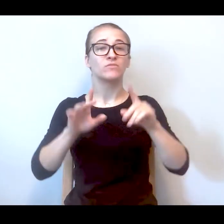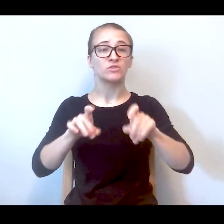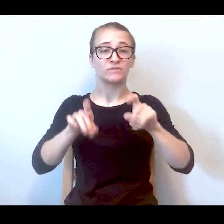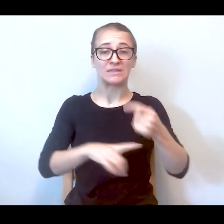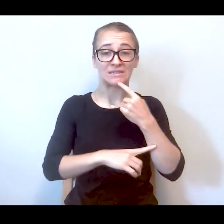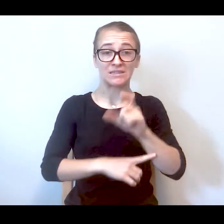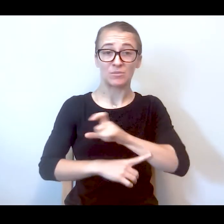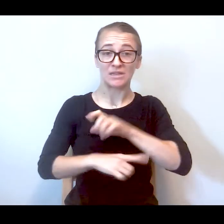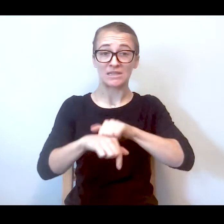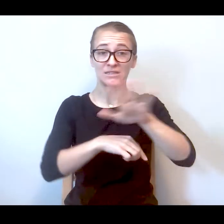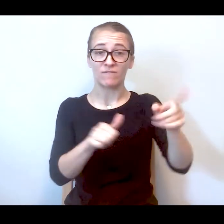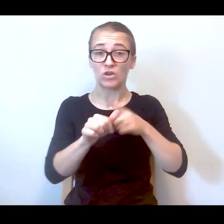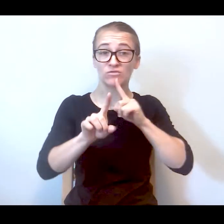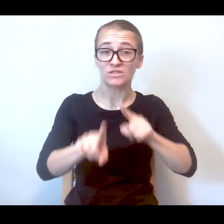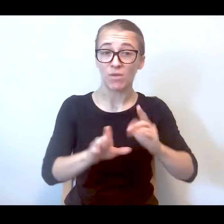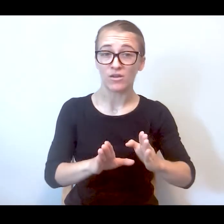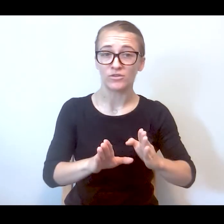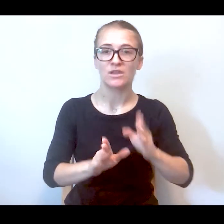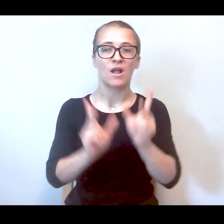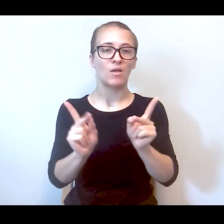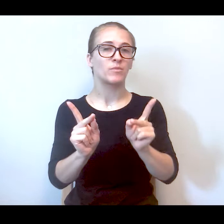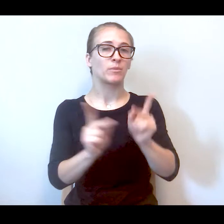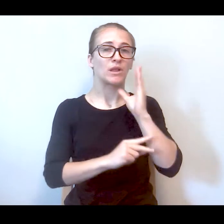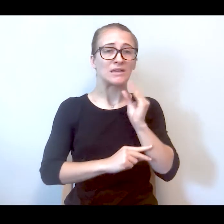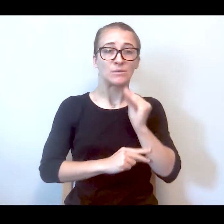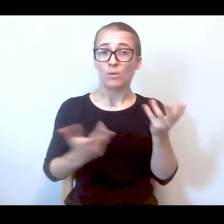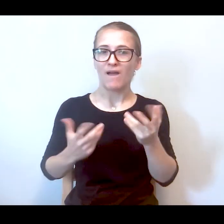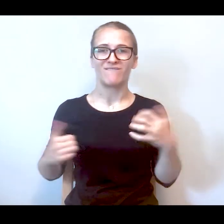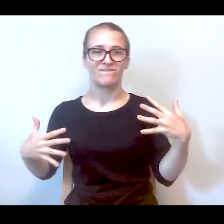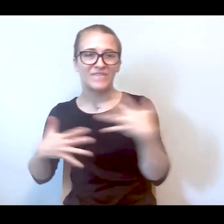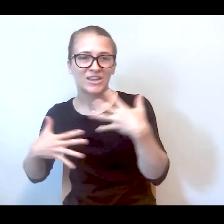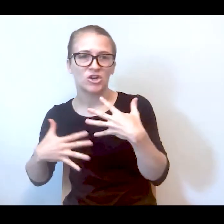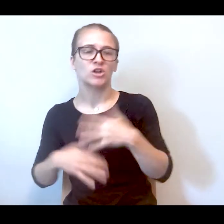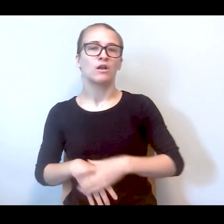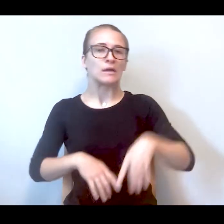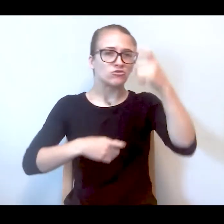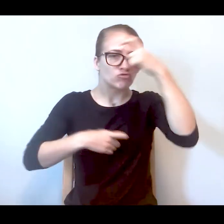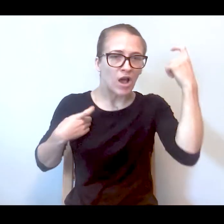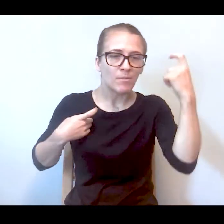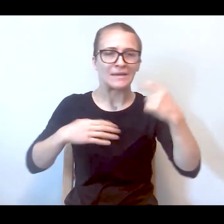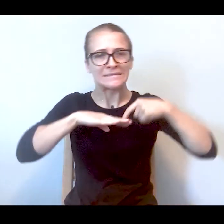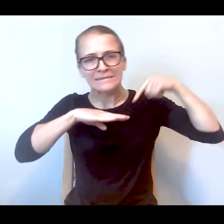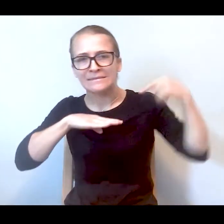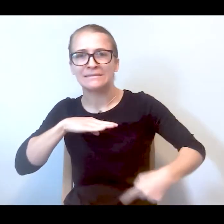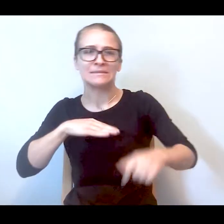underscored that when police are deployed as first responders, individuals experience fear, trauma, and